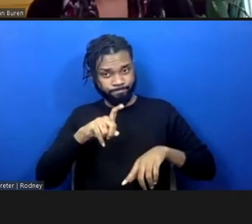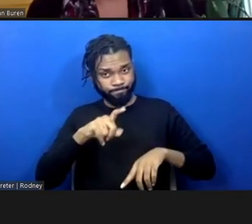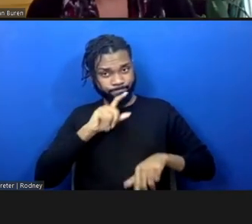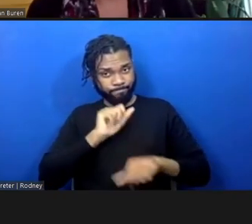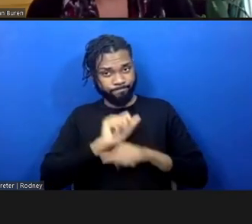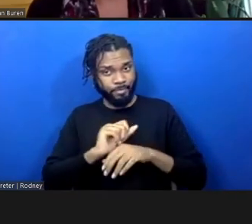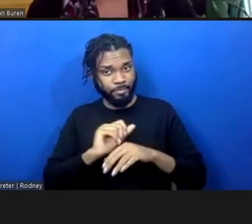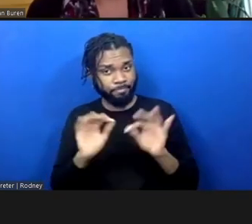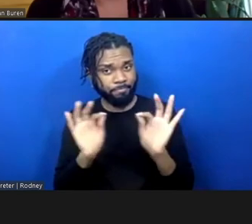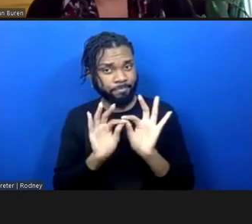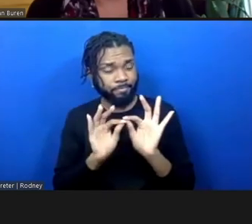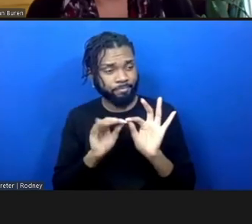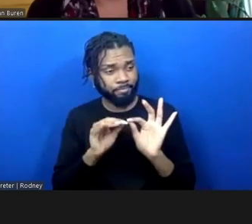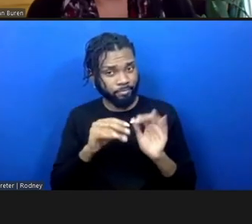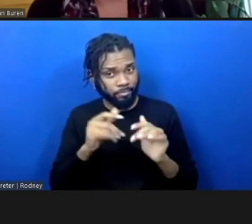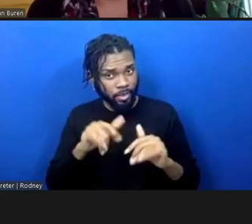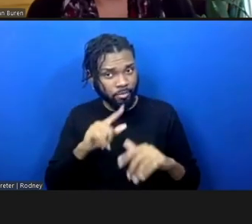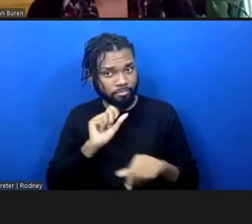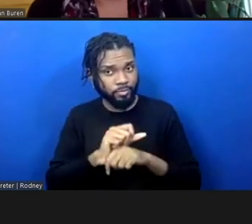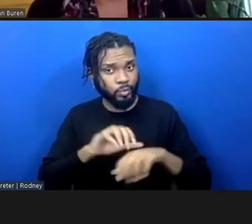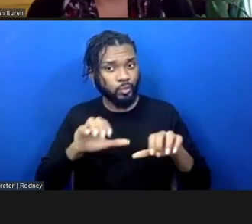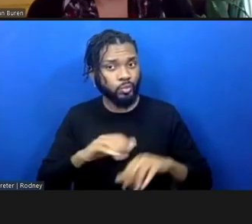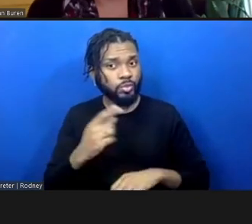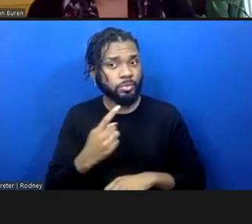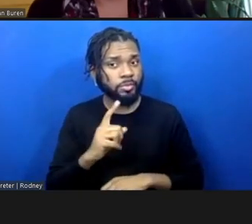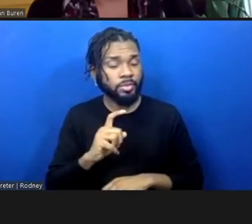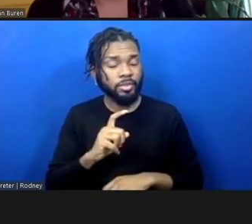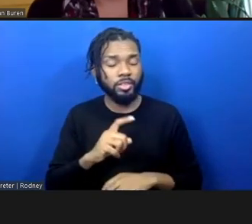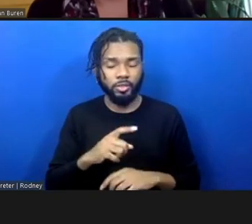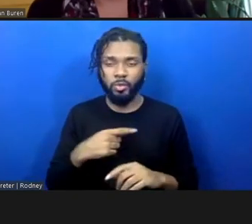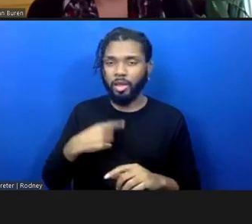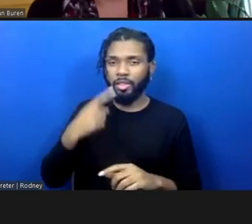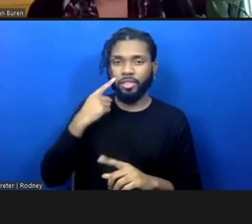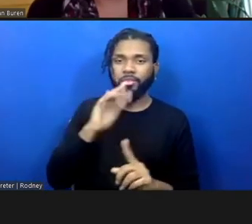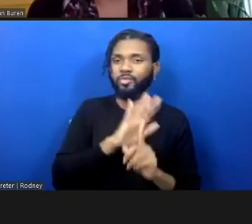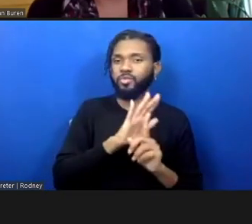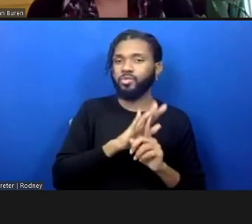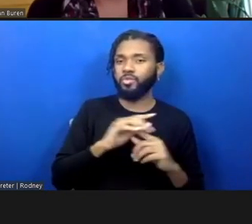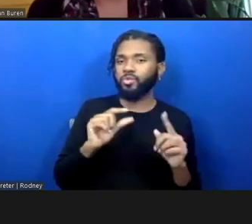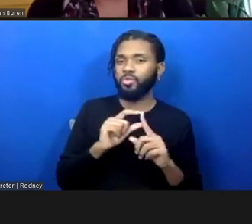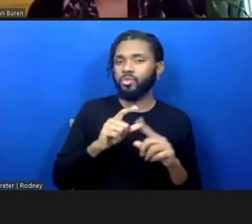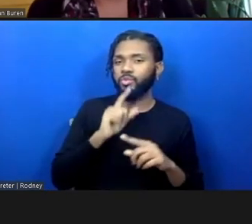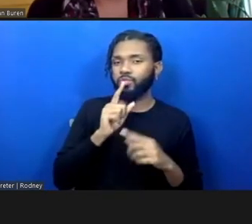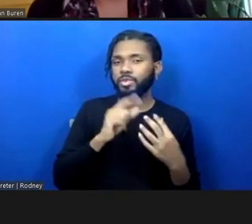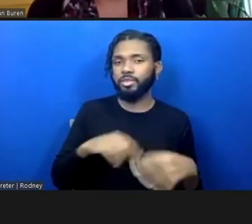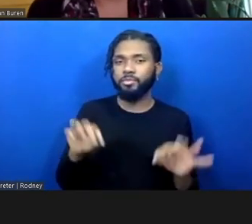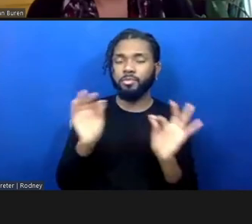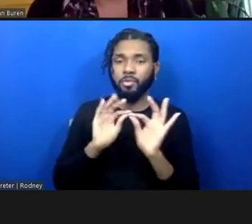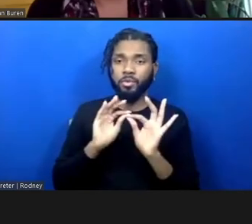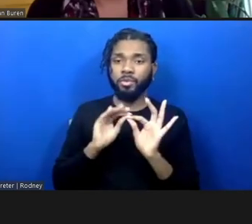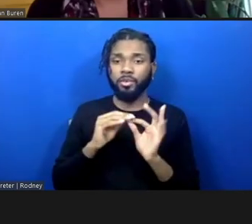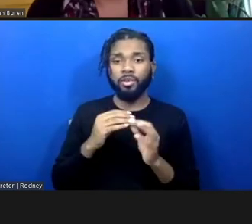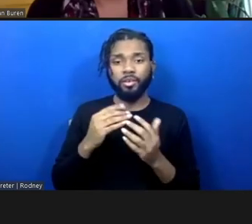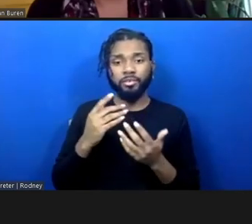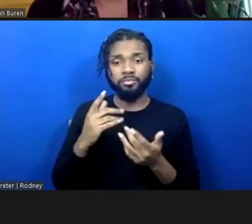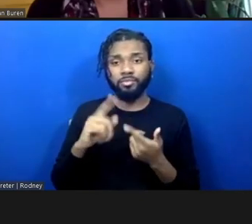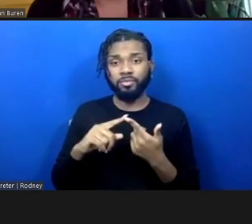And I think that her words really are so important in really getting all of us to